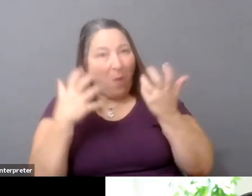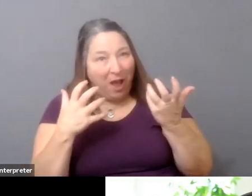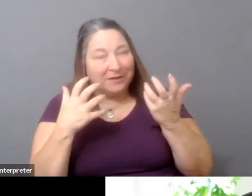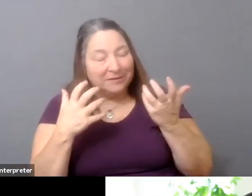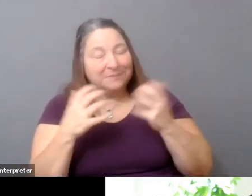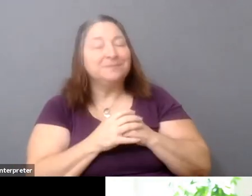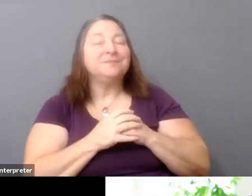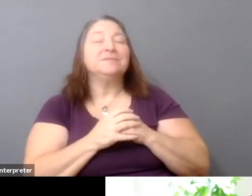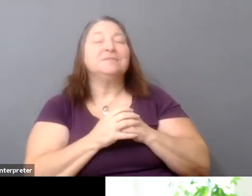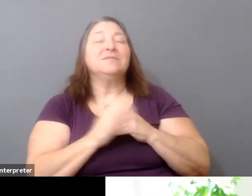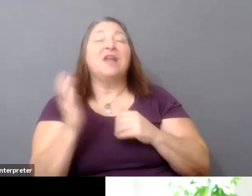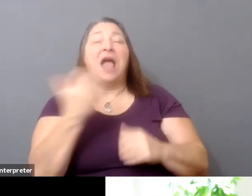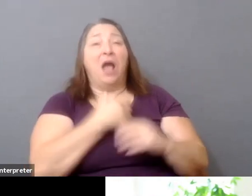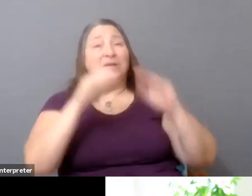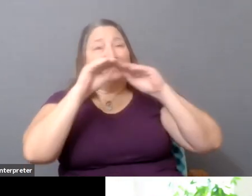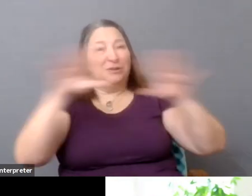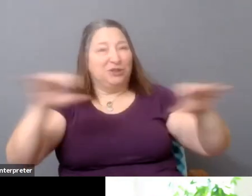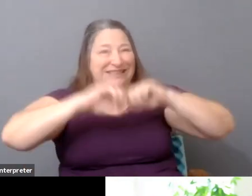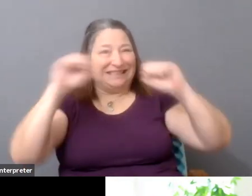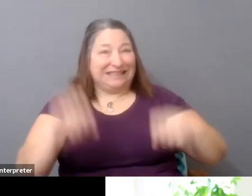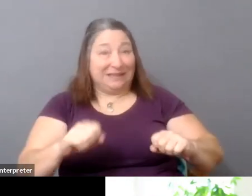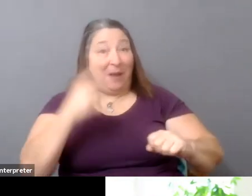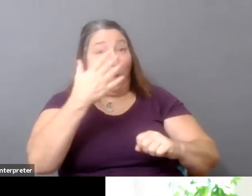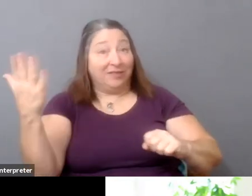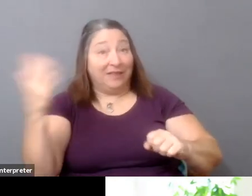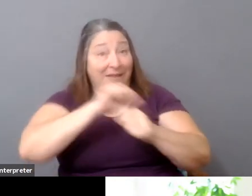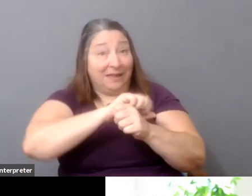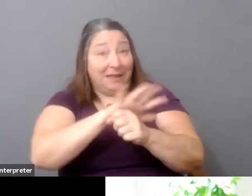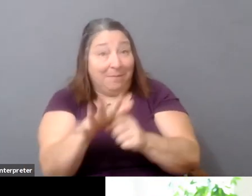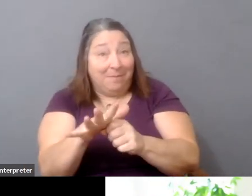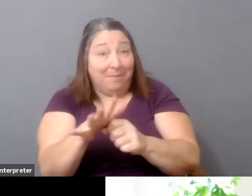And one thing that the pandemic has made clear